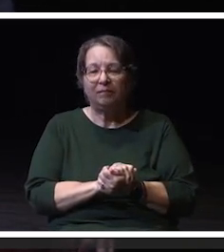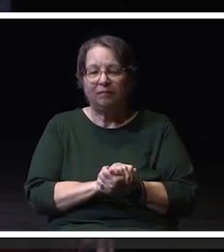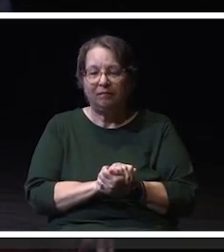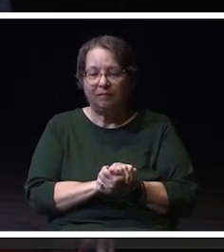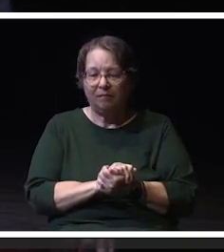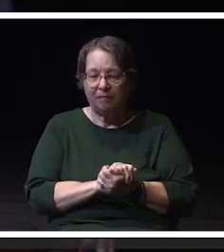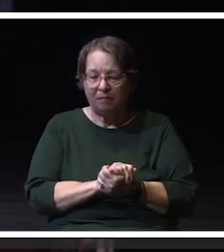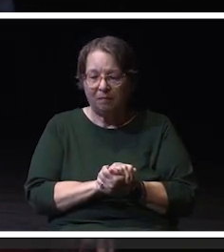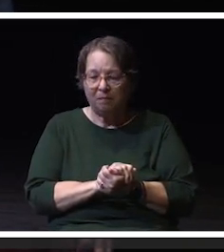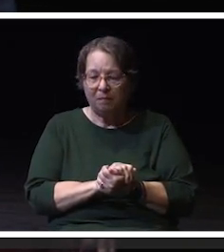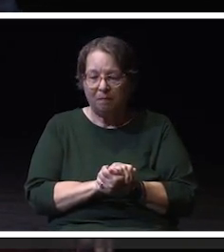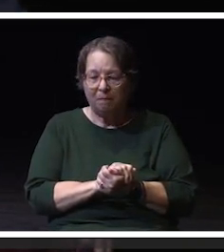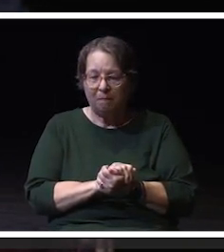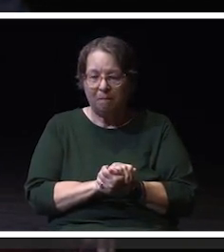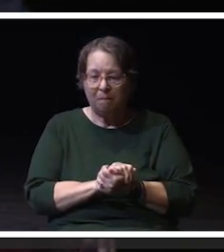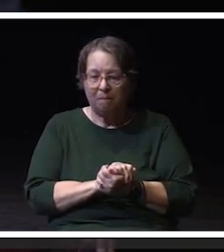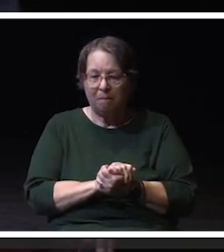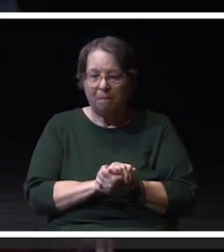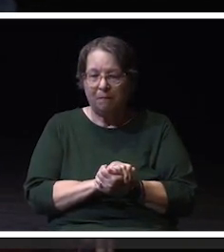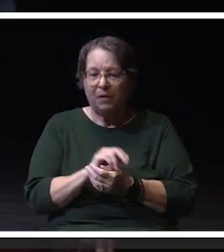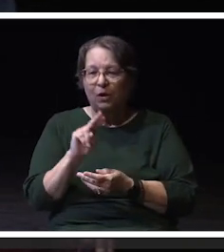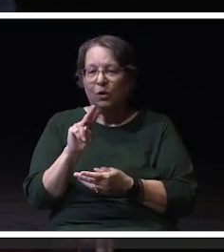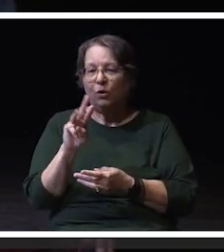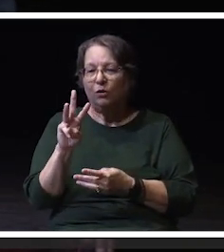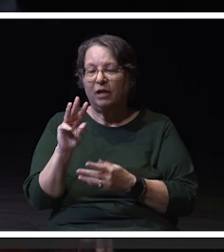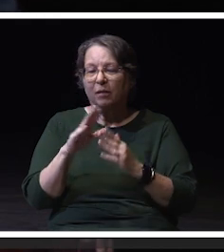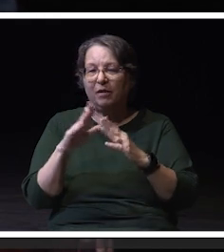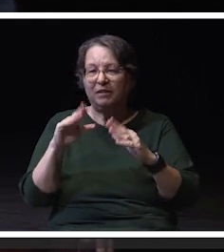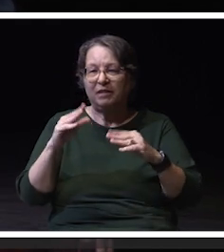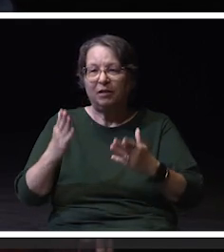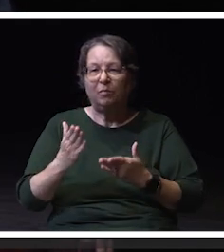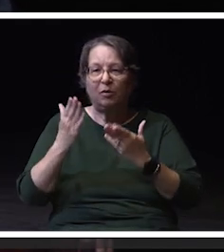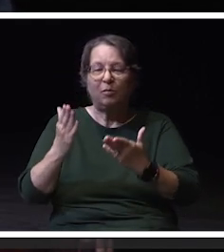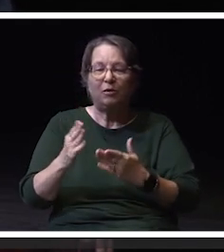has proposed a 5% and 3% wage